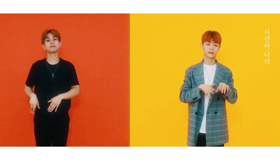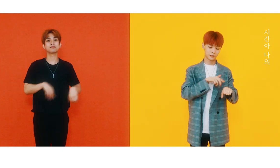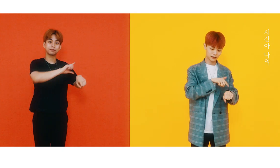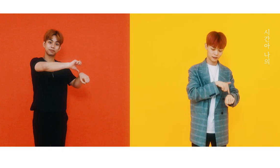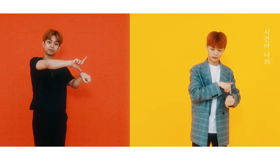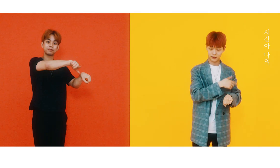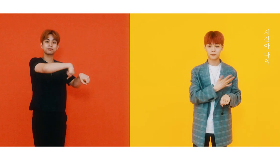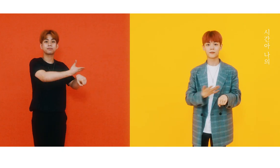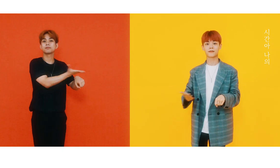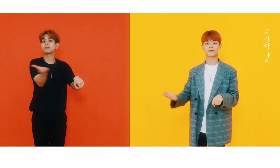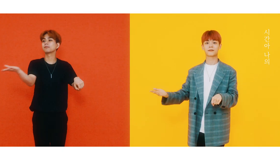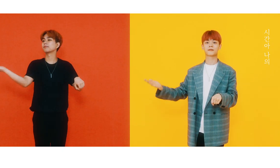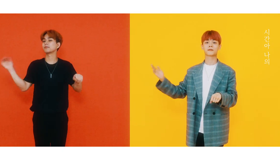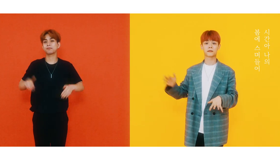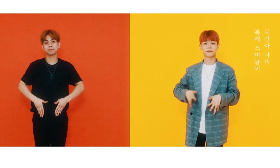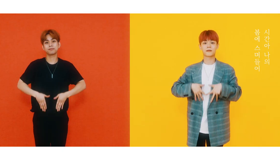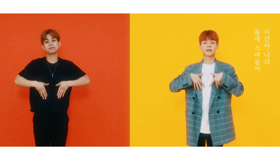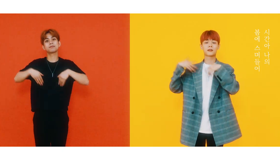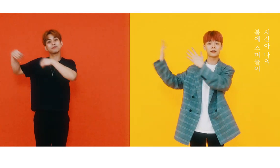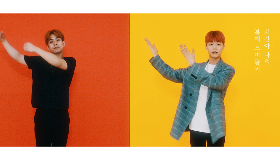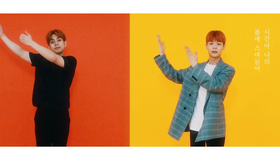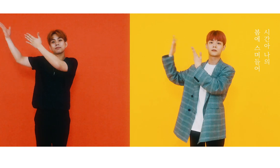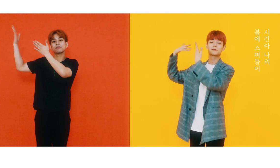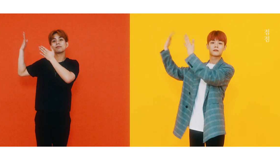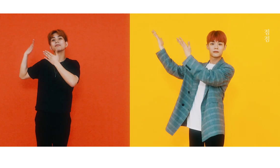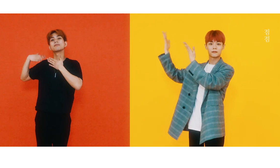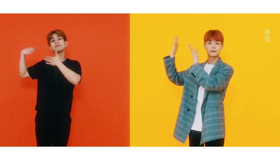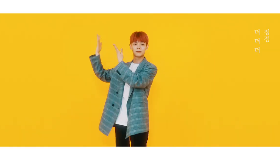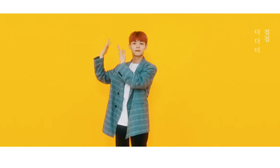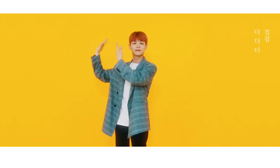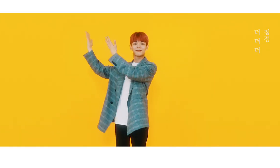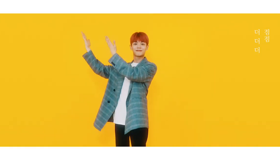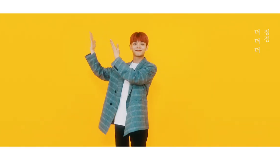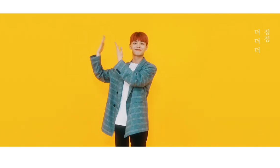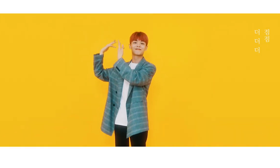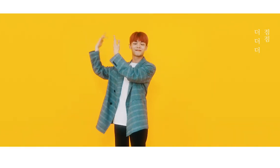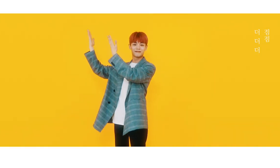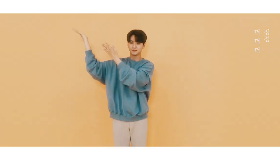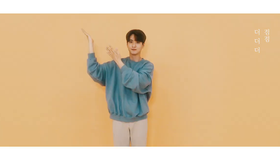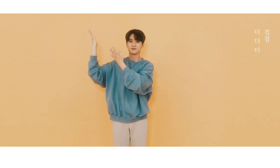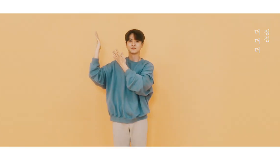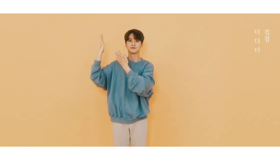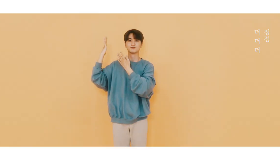Time, please permeate into my spring More and more and more